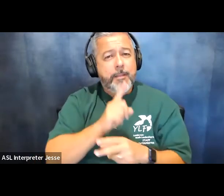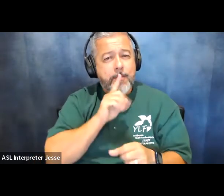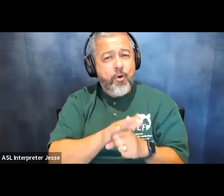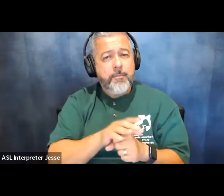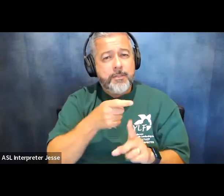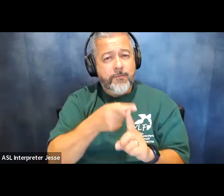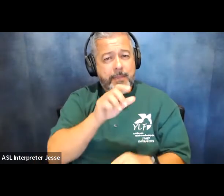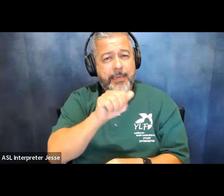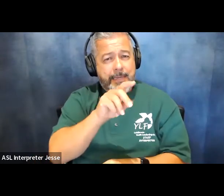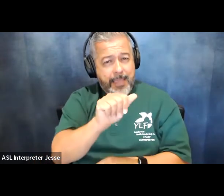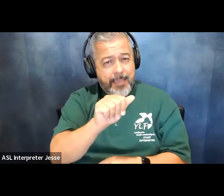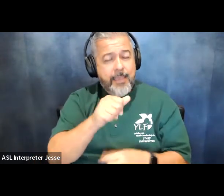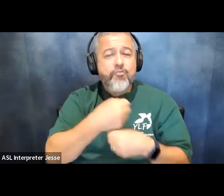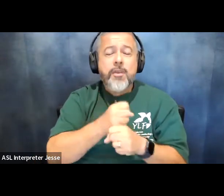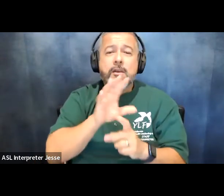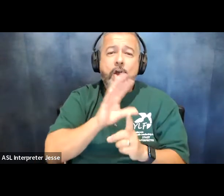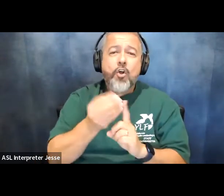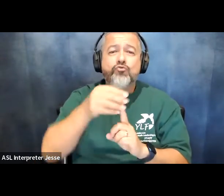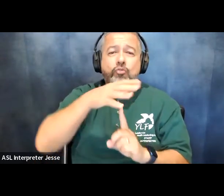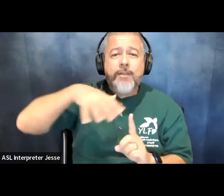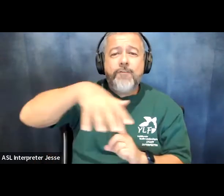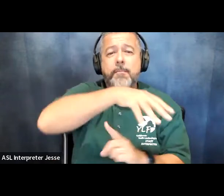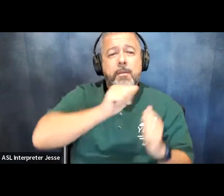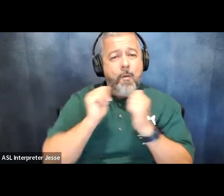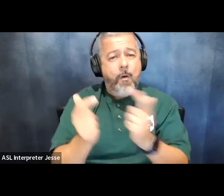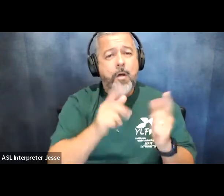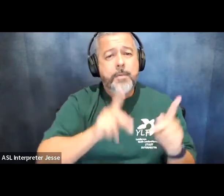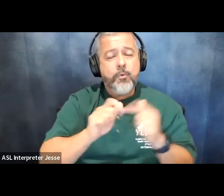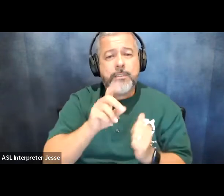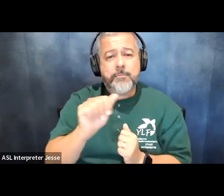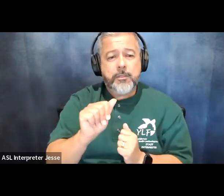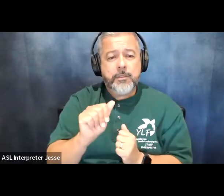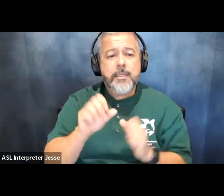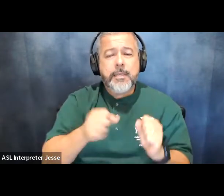a cultural environment in which all people with disabilities can empower themselves